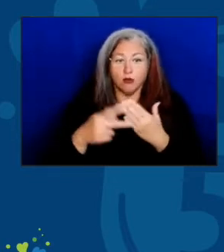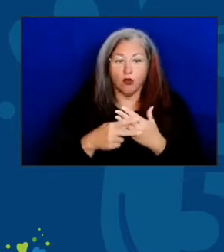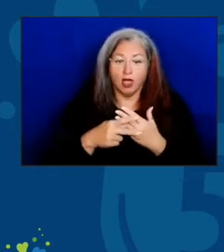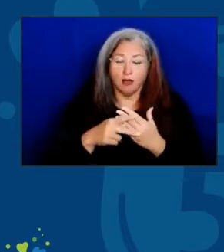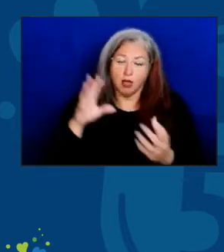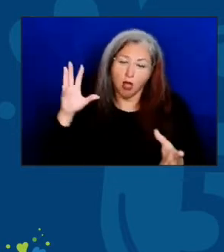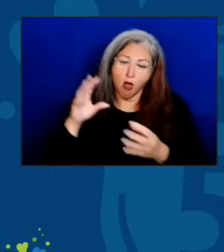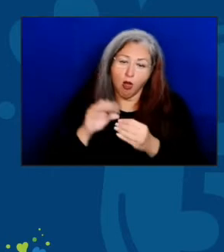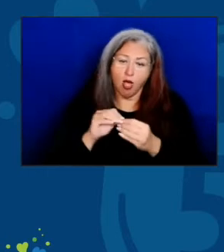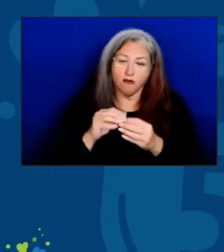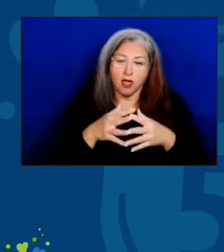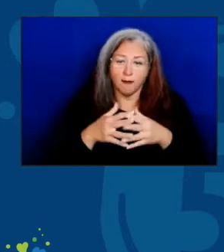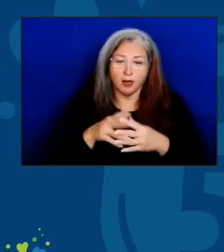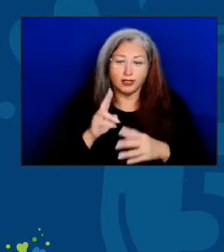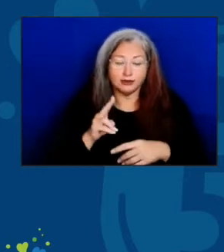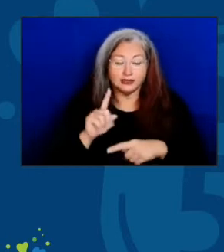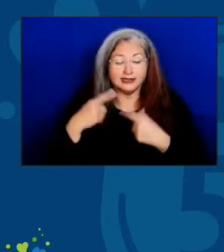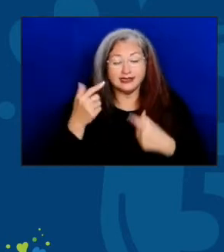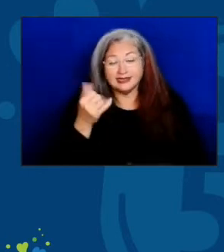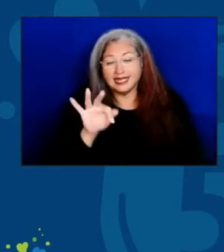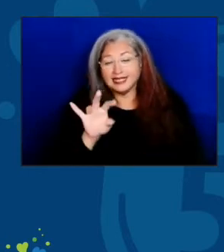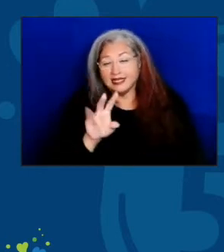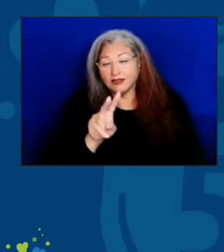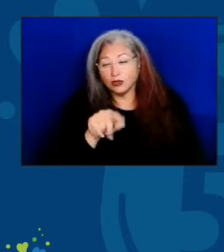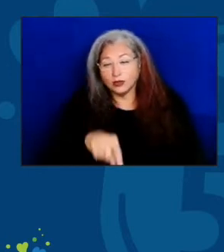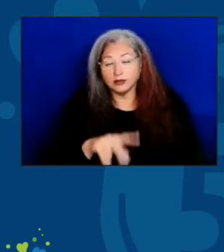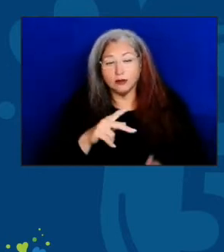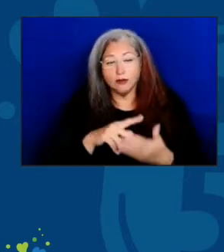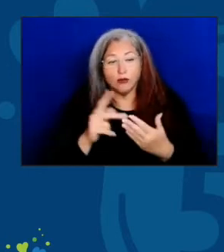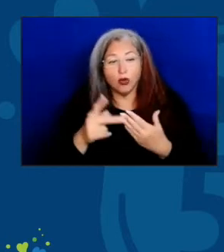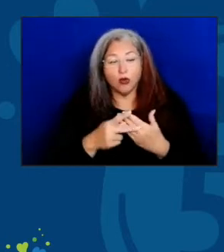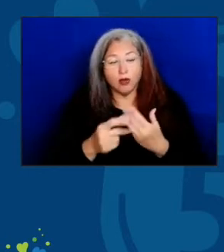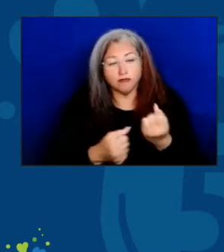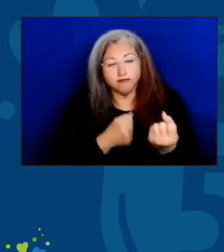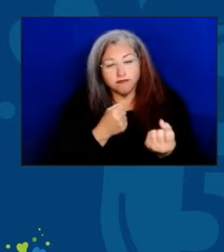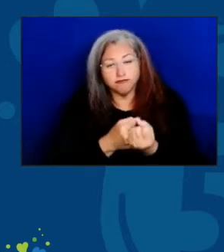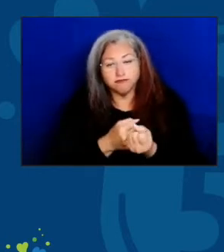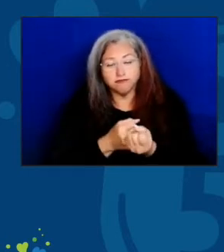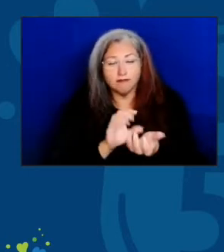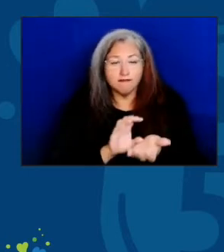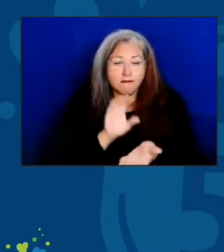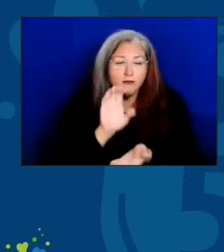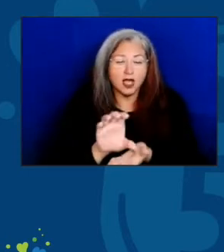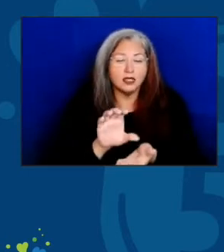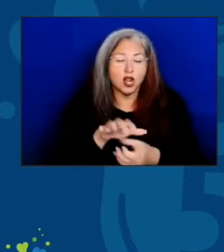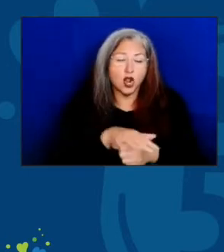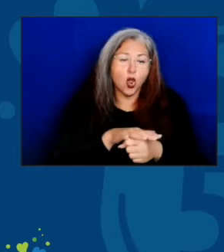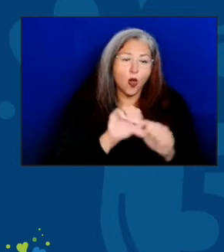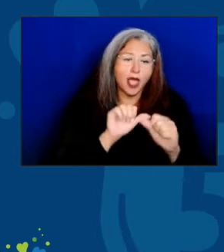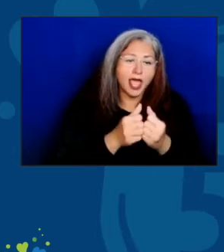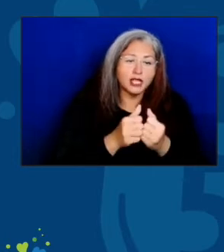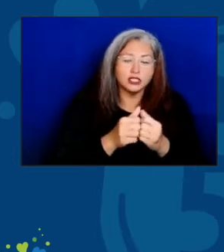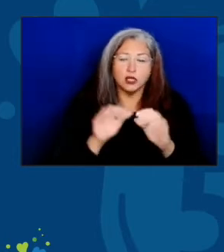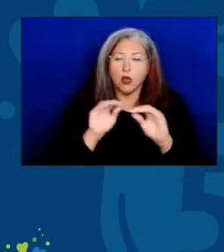Since 1972, the program has funded local agencies and organizations to help ensure